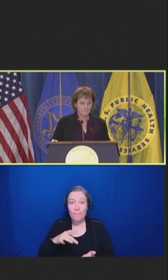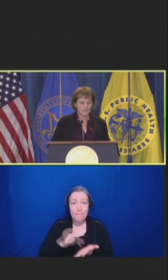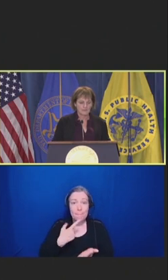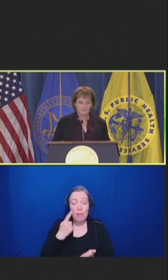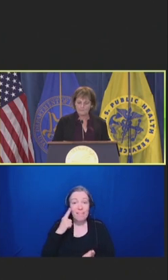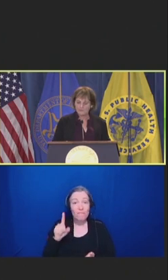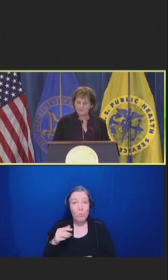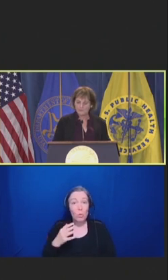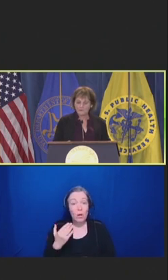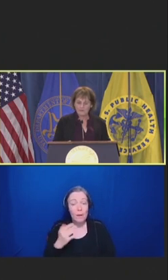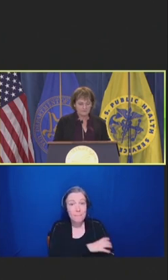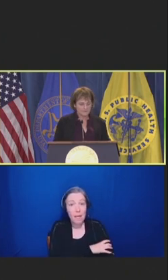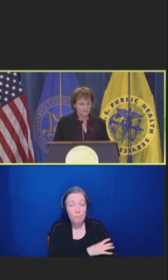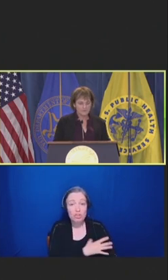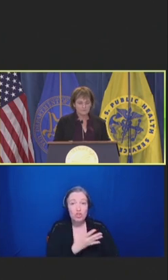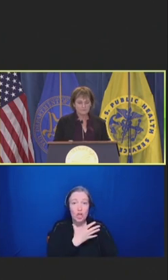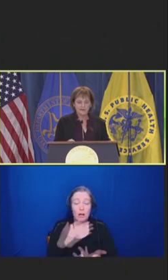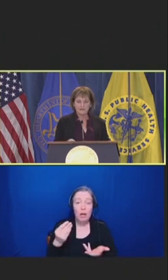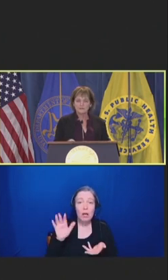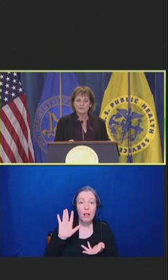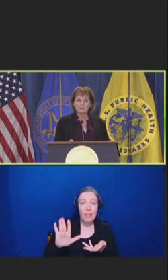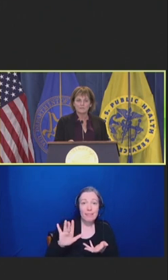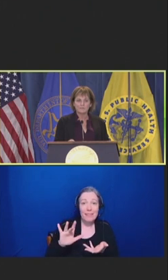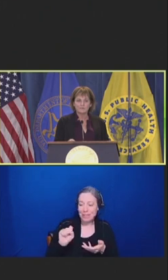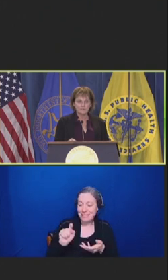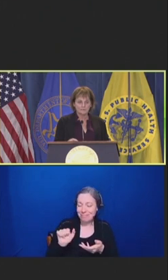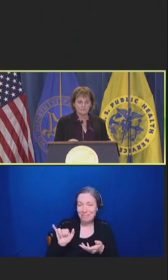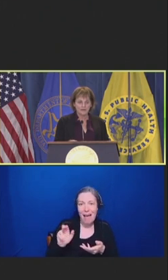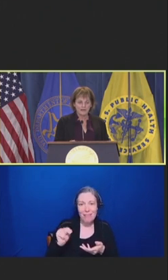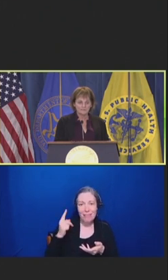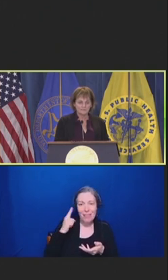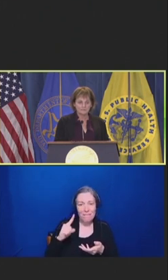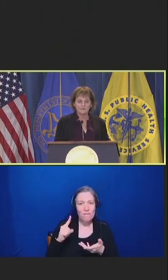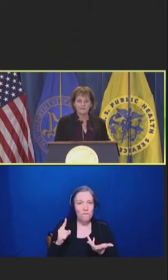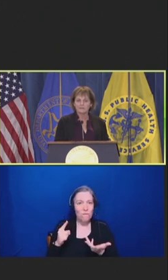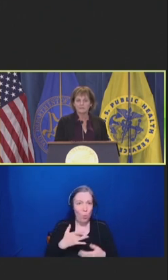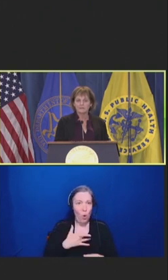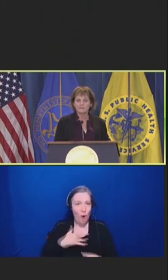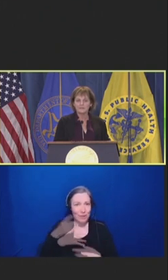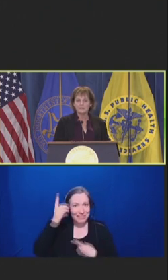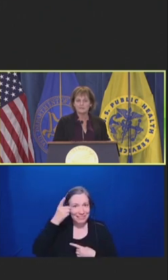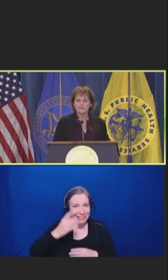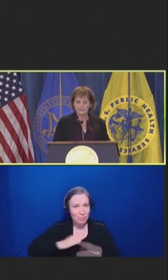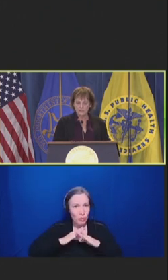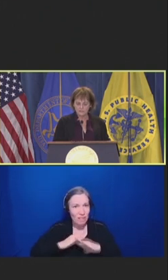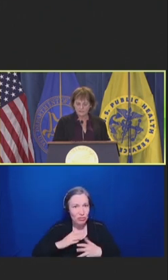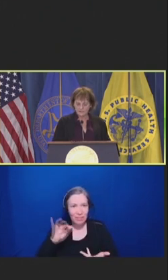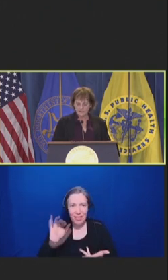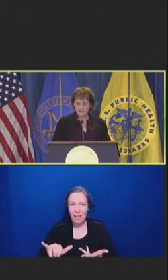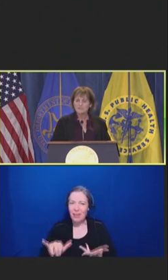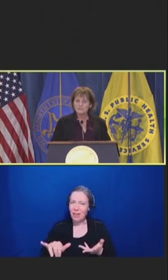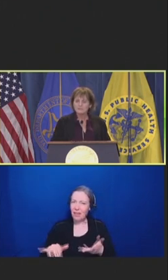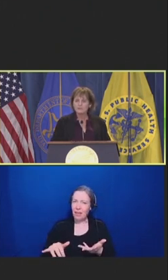So, I just want to remind you that the principal driver of clinician satisfaction is delivering